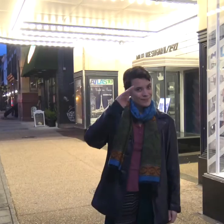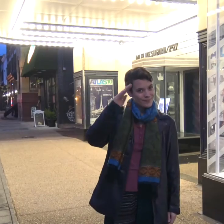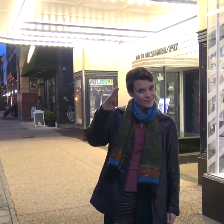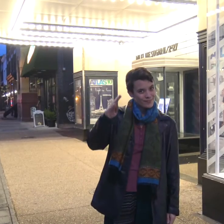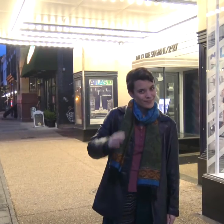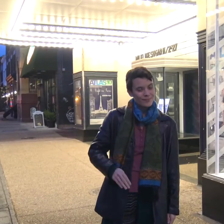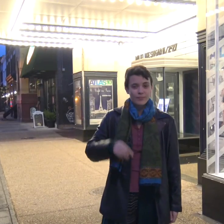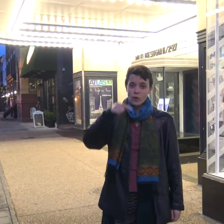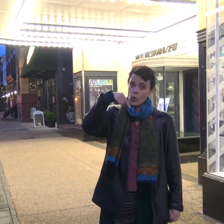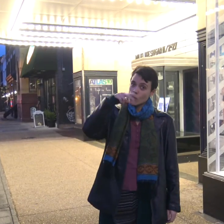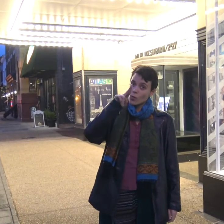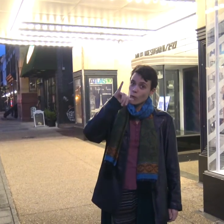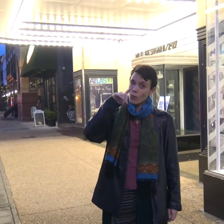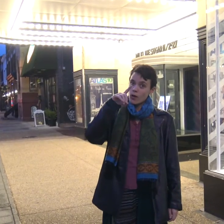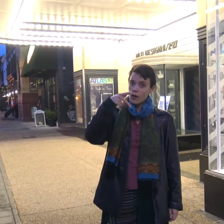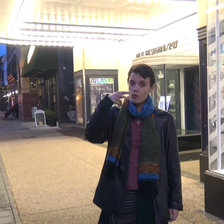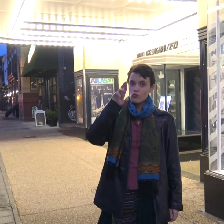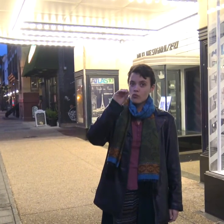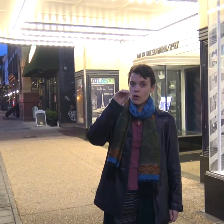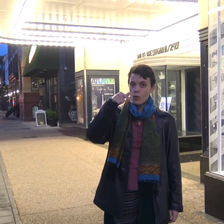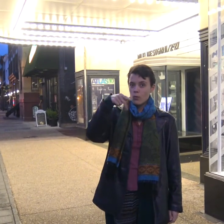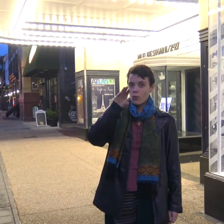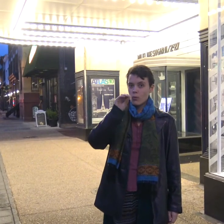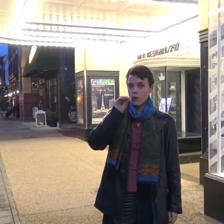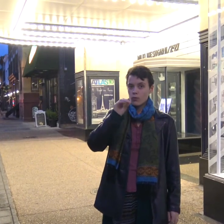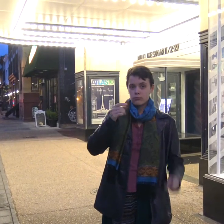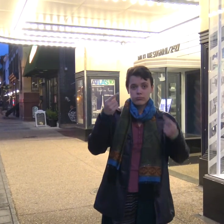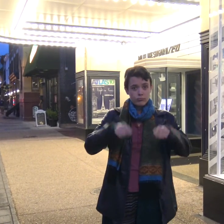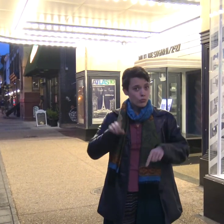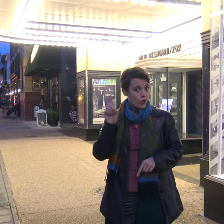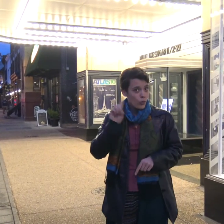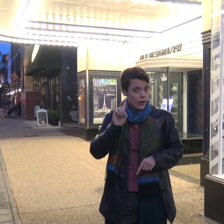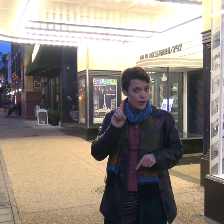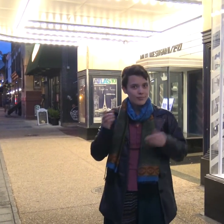Hello. Where does Quid Pro Quo happen?